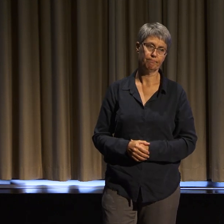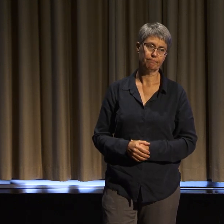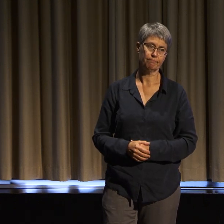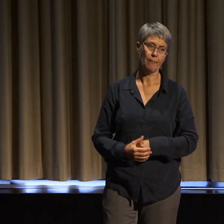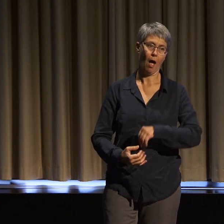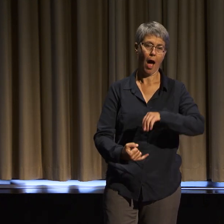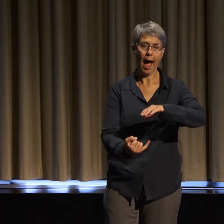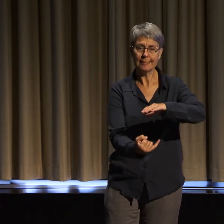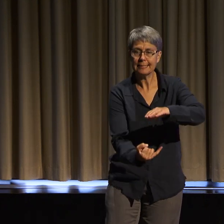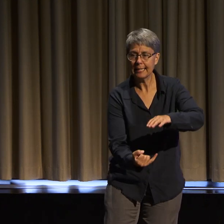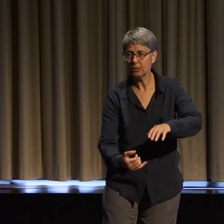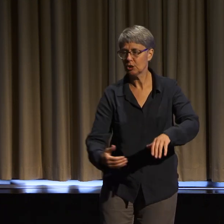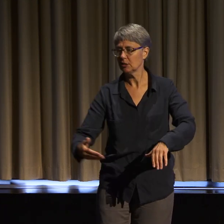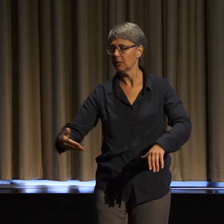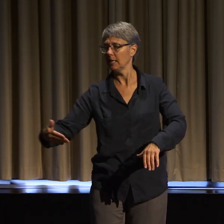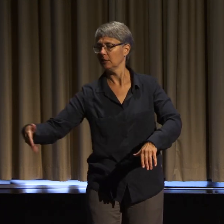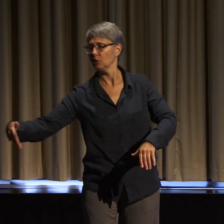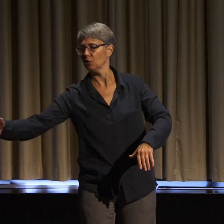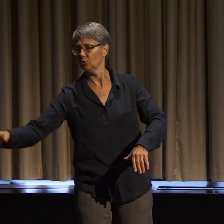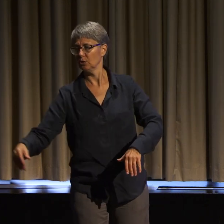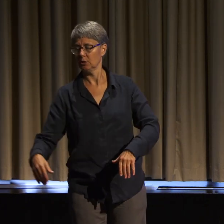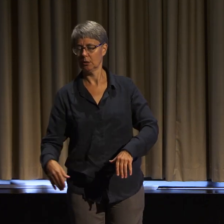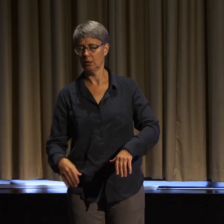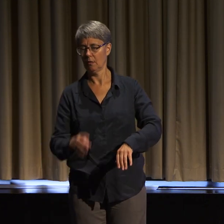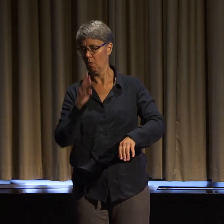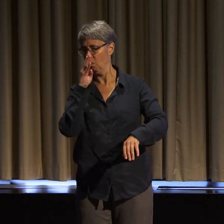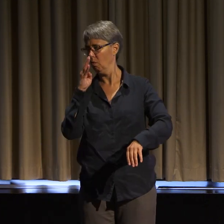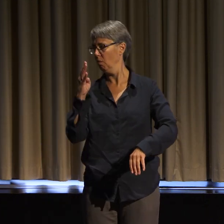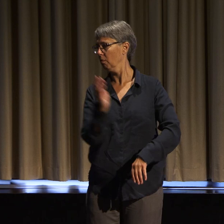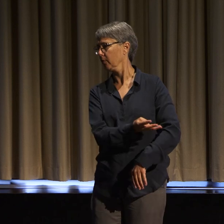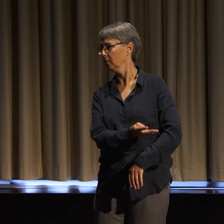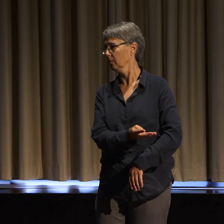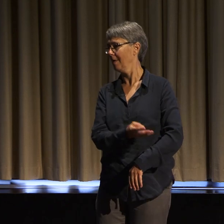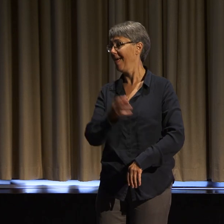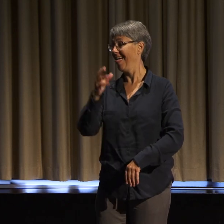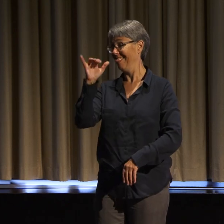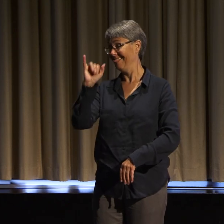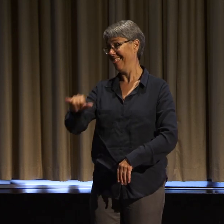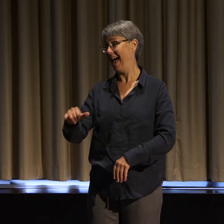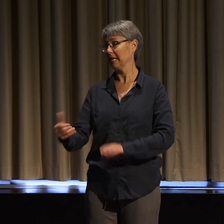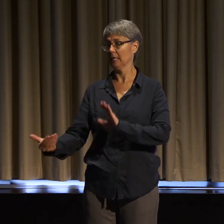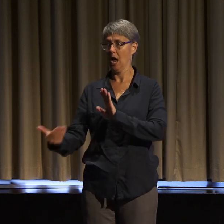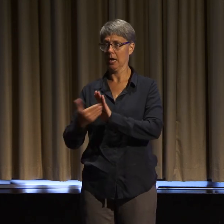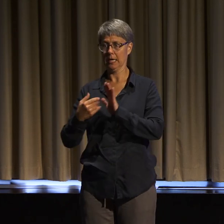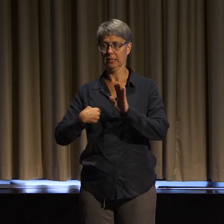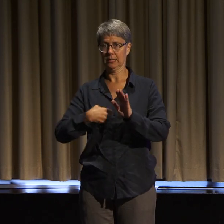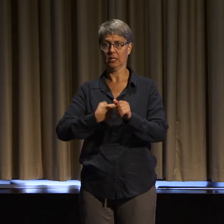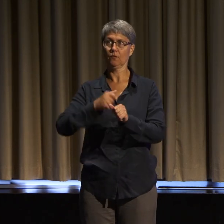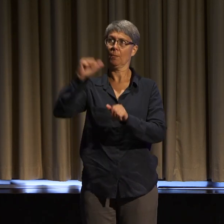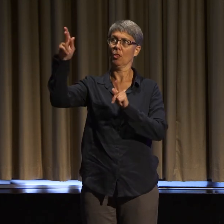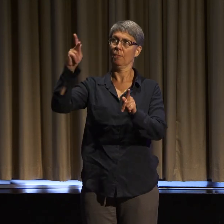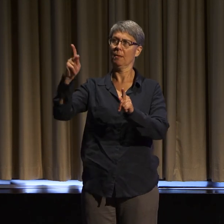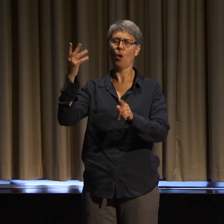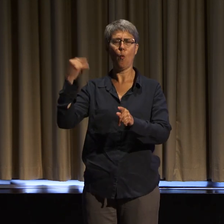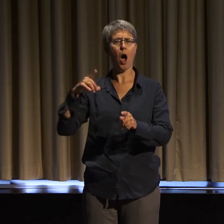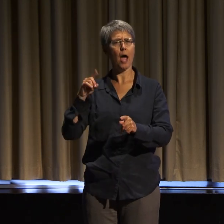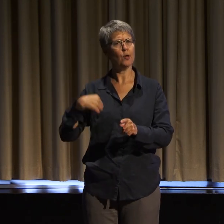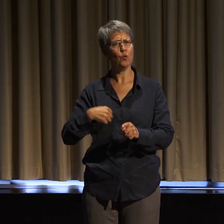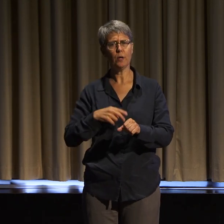and erasure has been destructively wielded against us in our communities. So why would we want to wield them against each other?